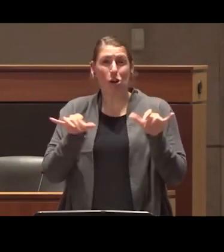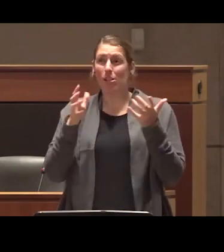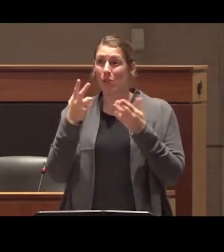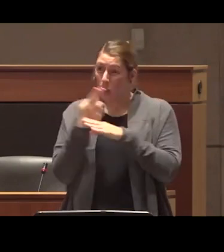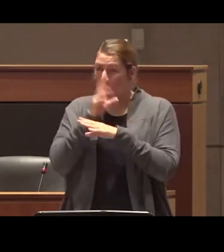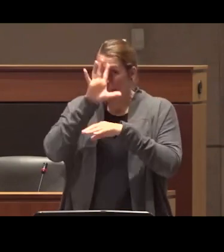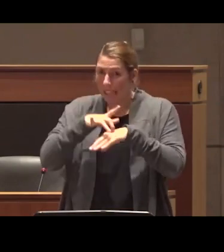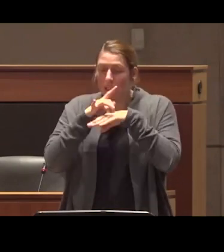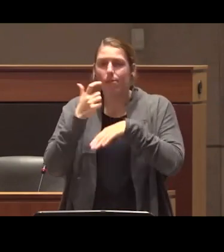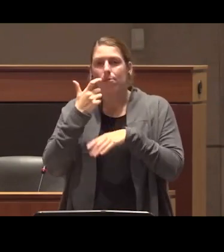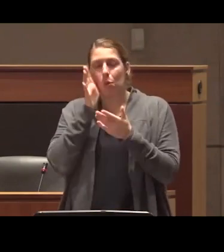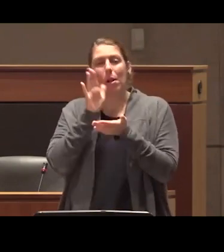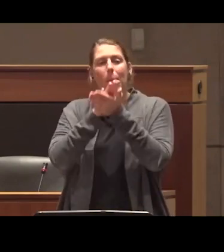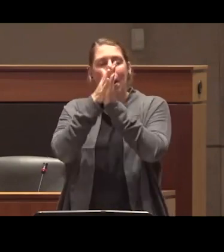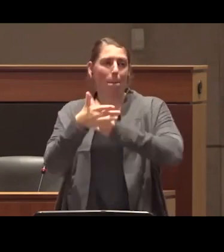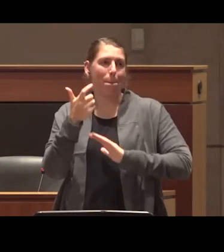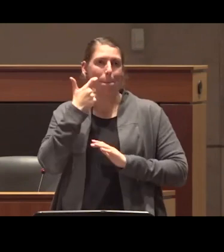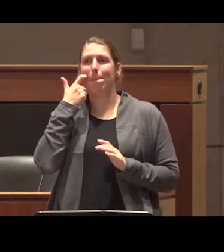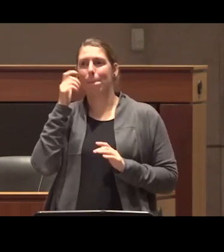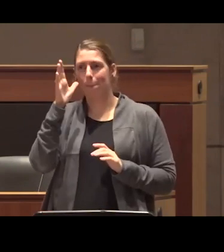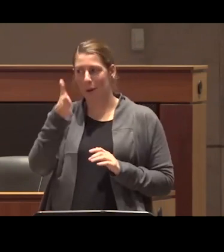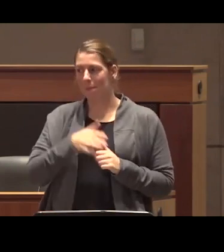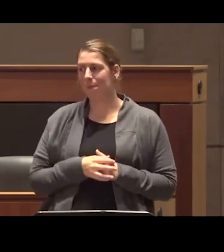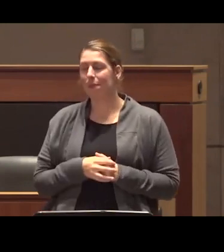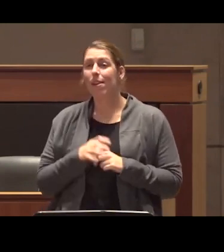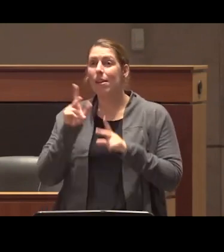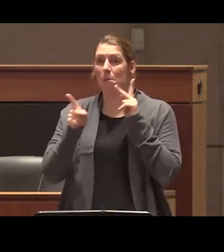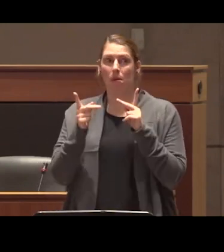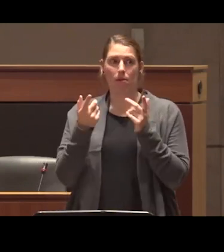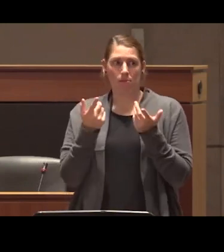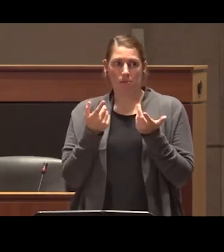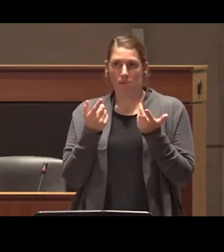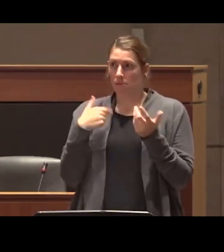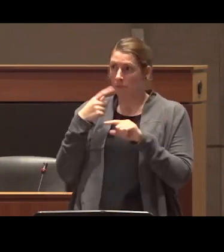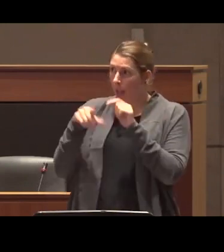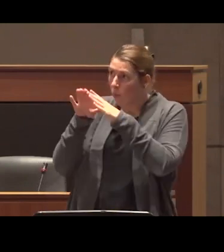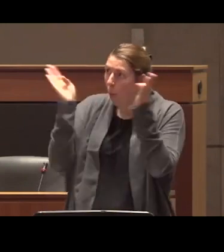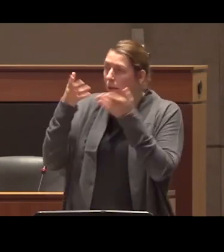and what eventually becomes addiction uh because folks can't have those transparent conversations